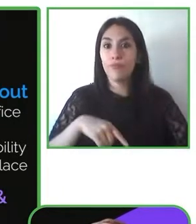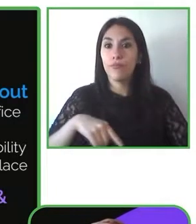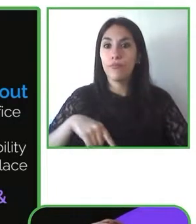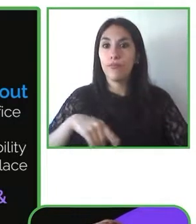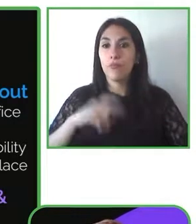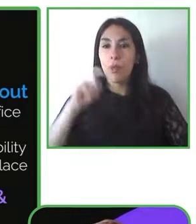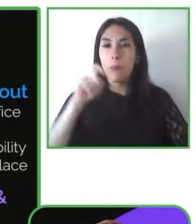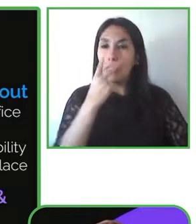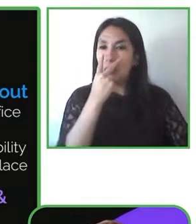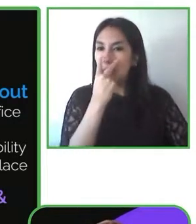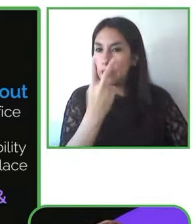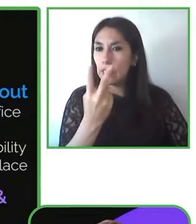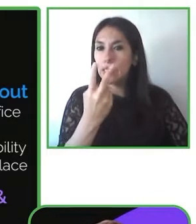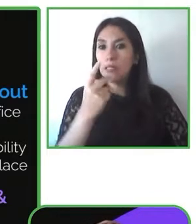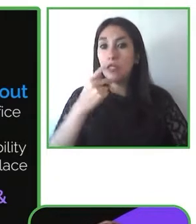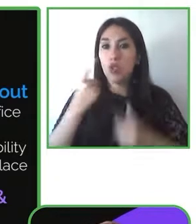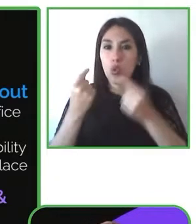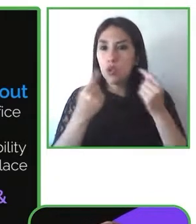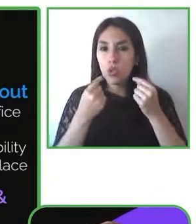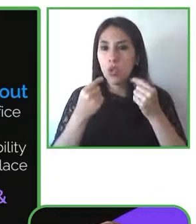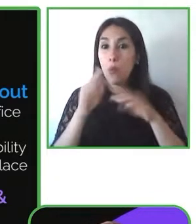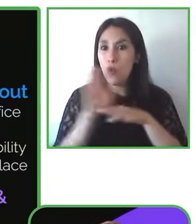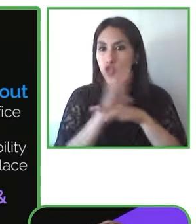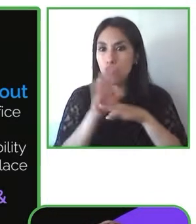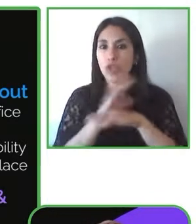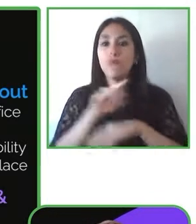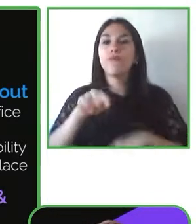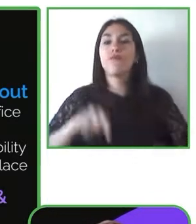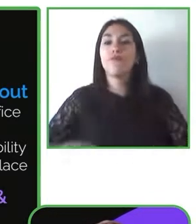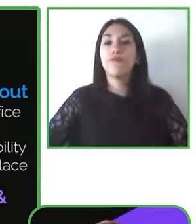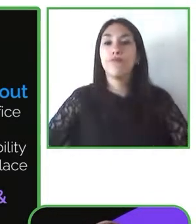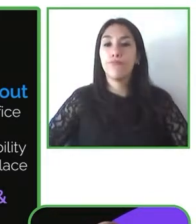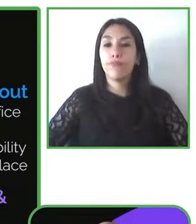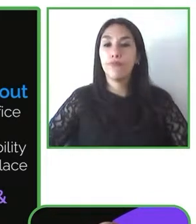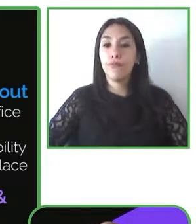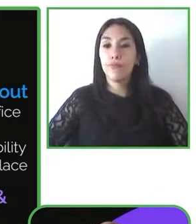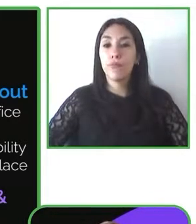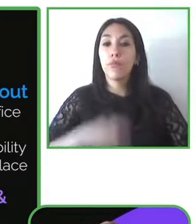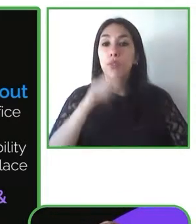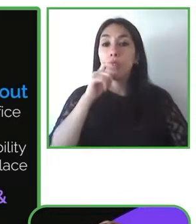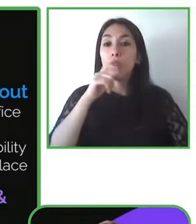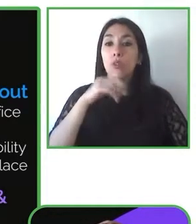our digital workplace and also do so for our clients we've as well developed accessible